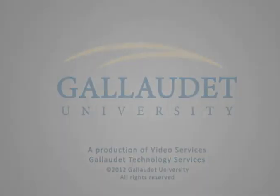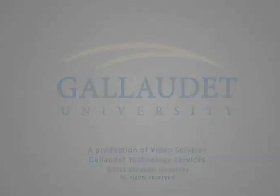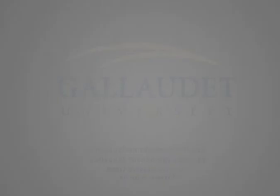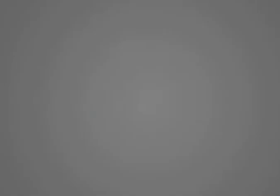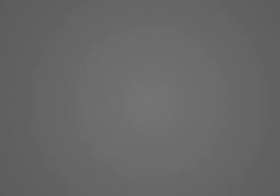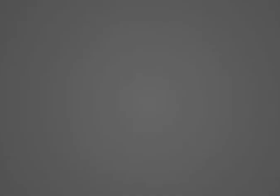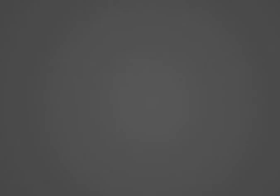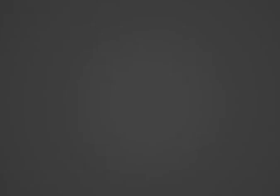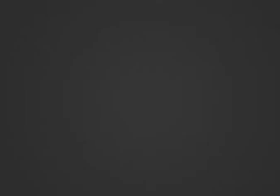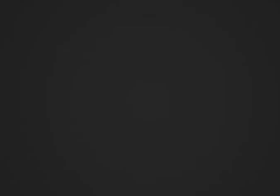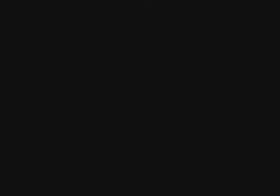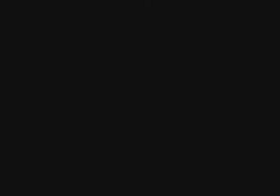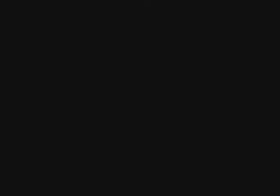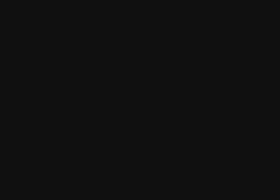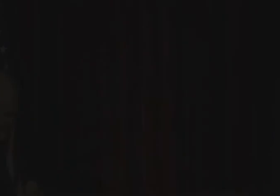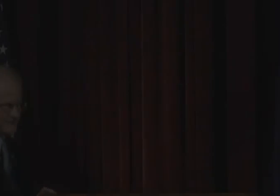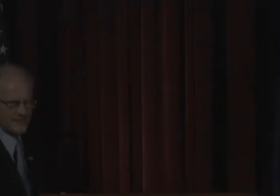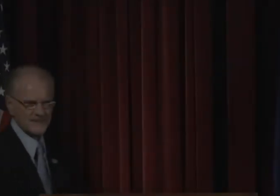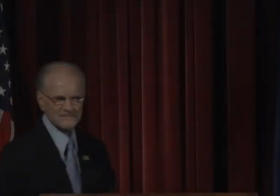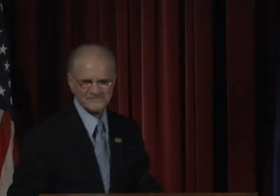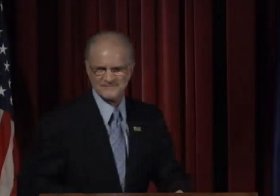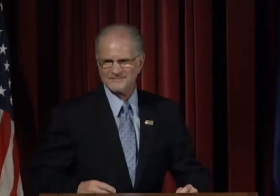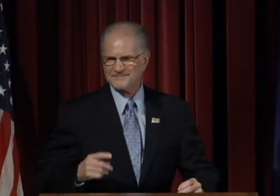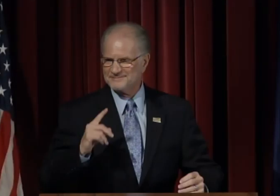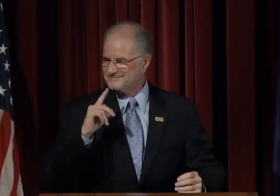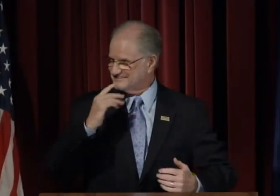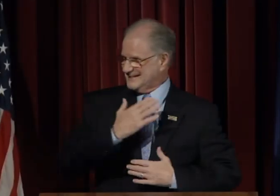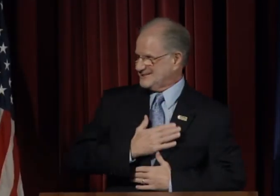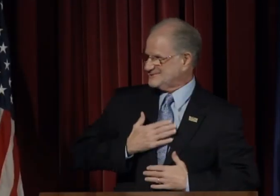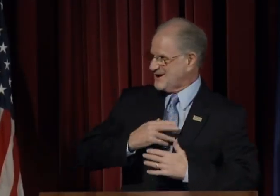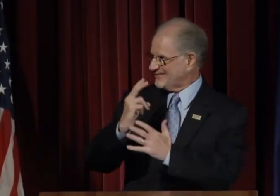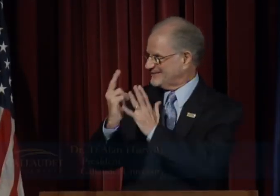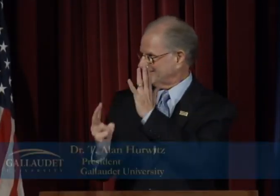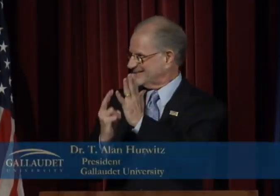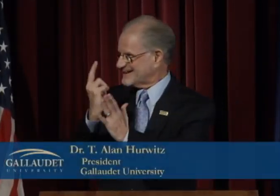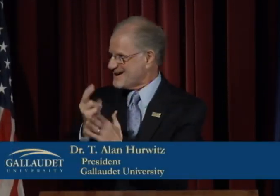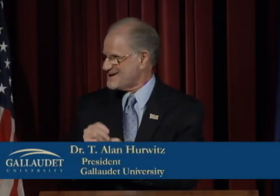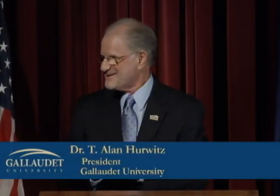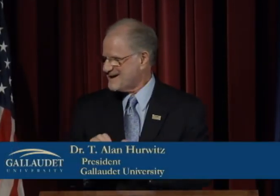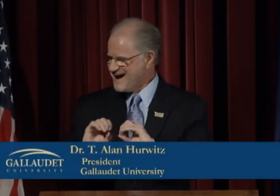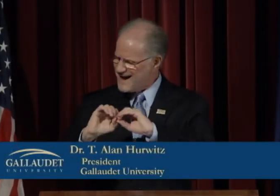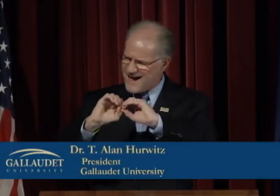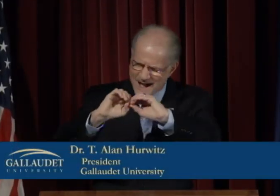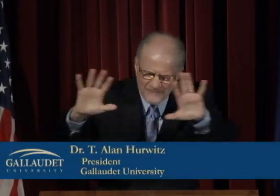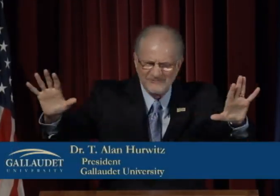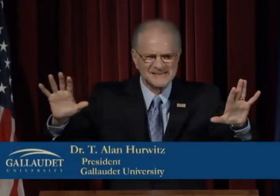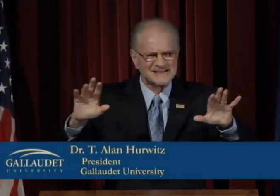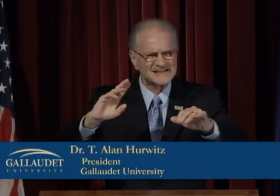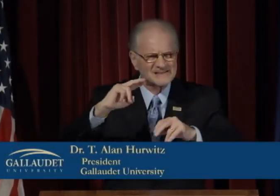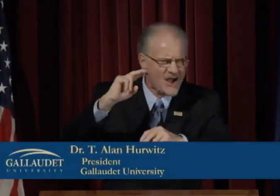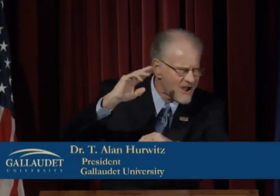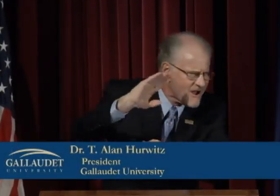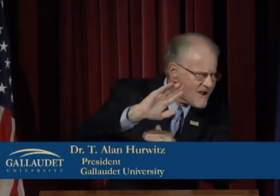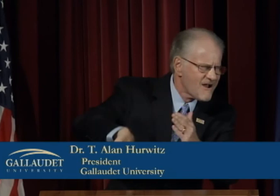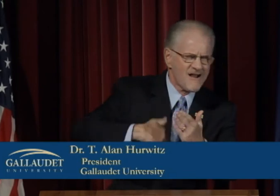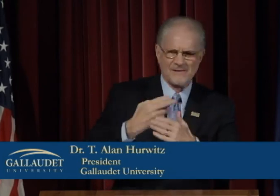Did everybody enjoy the videotape?